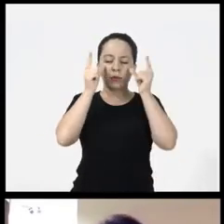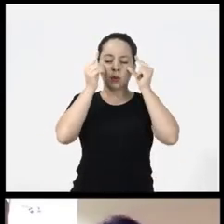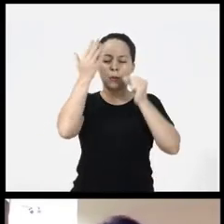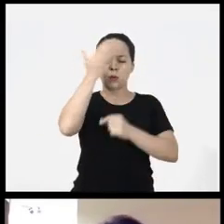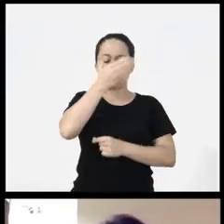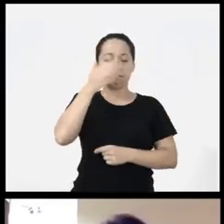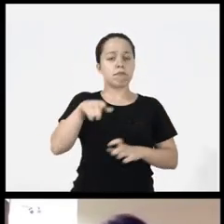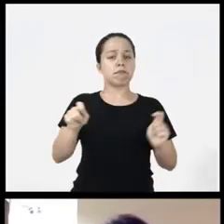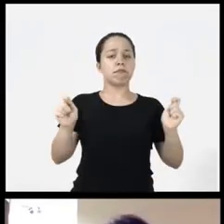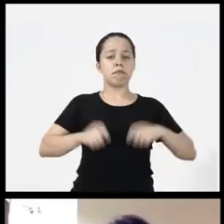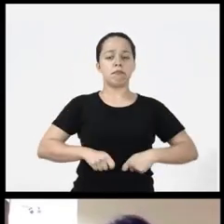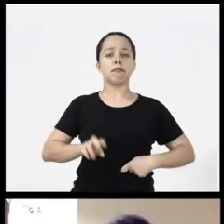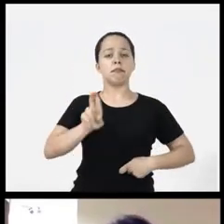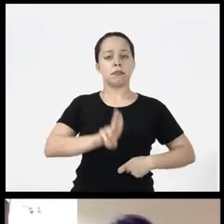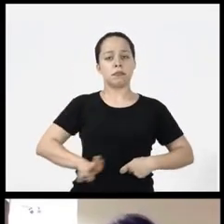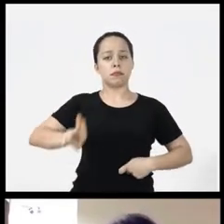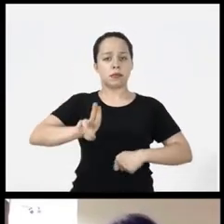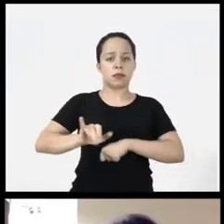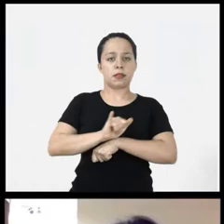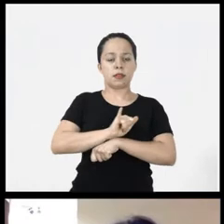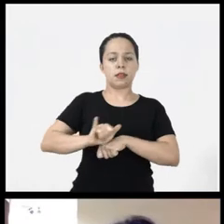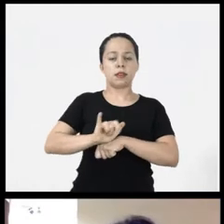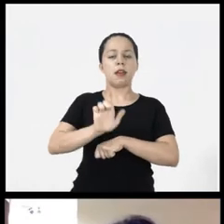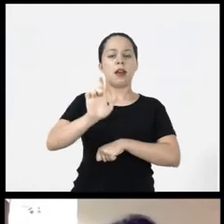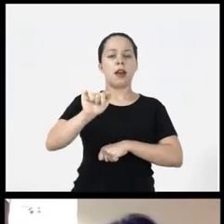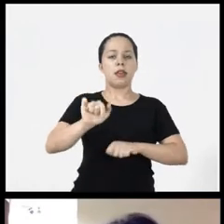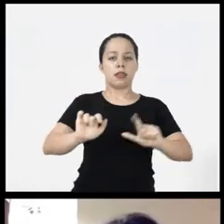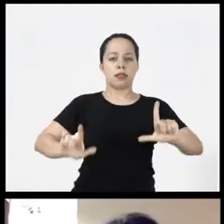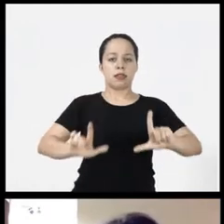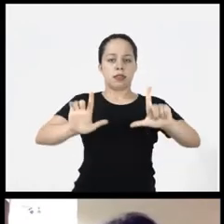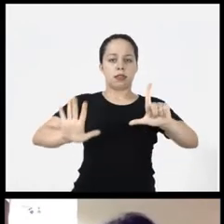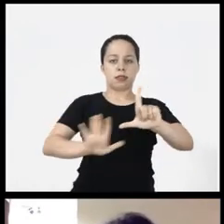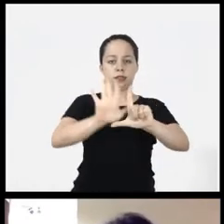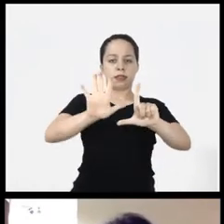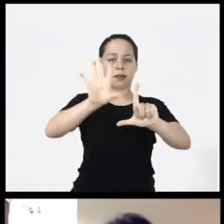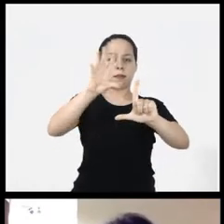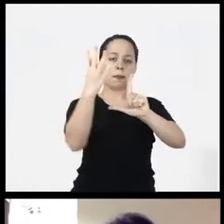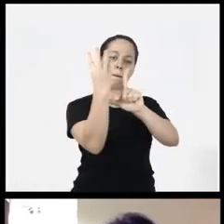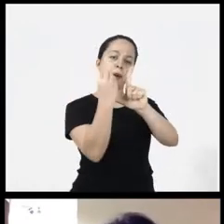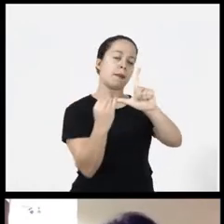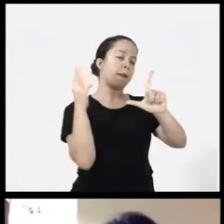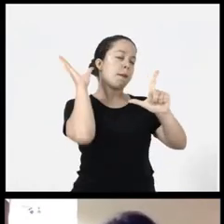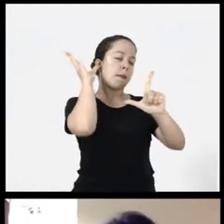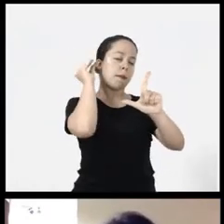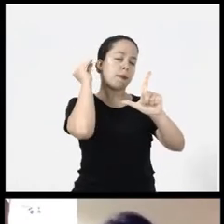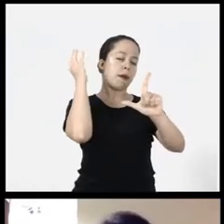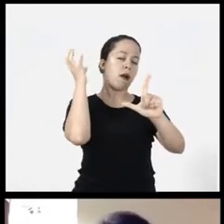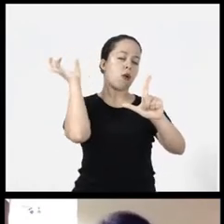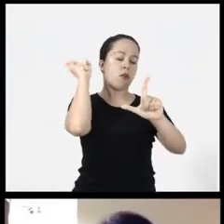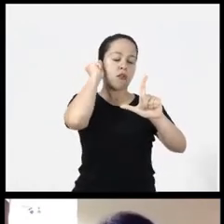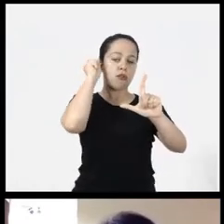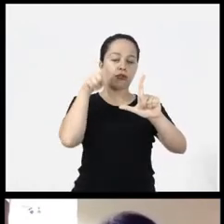with low vision she can make use of a feature called screen reader which is an interface that